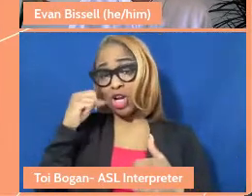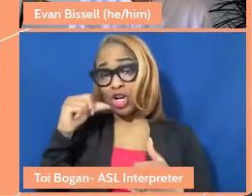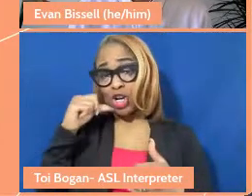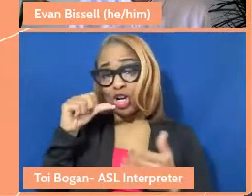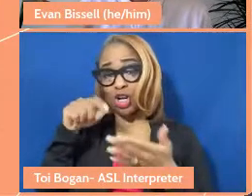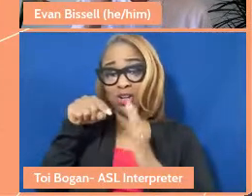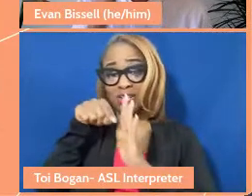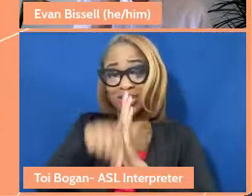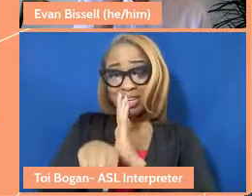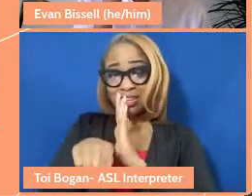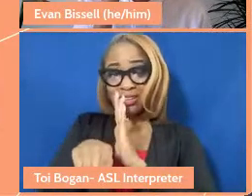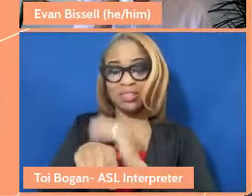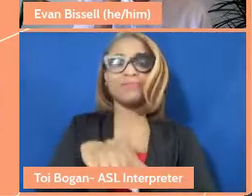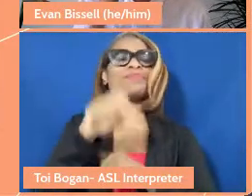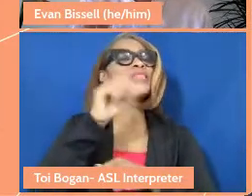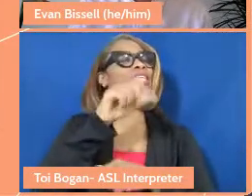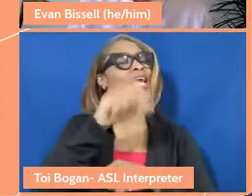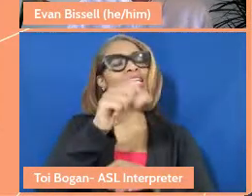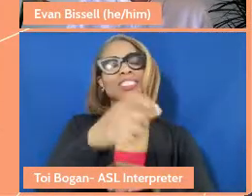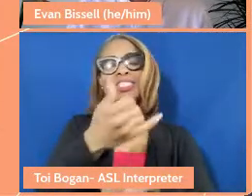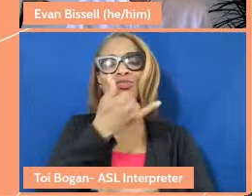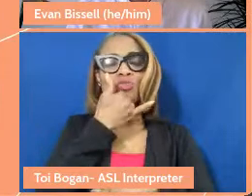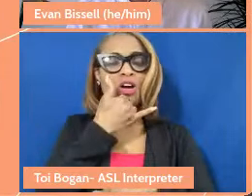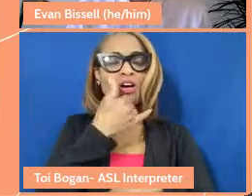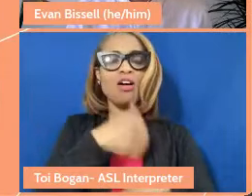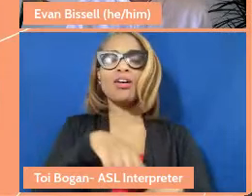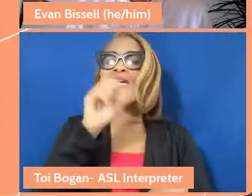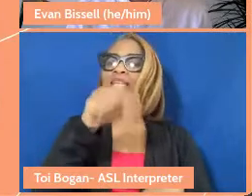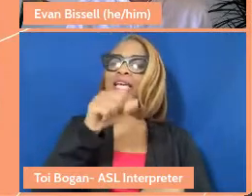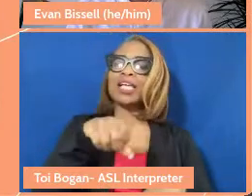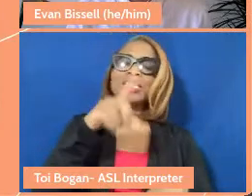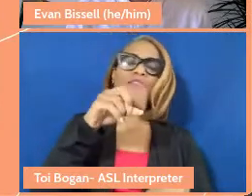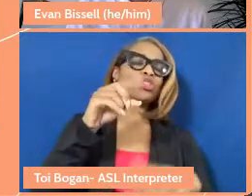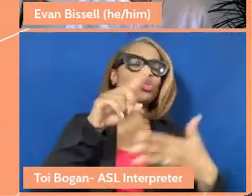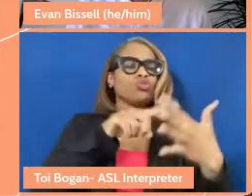Yes,, it's wrong. Yes, we have to do all of the law enforce stuff, but what he was doing saying,